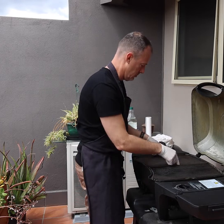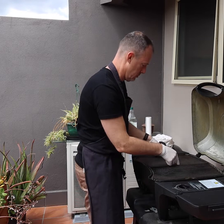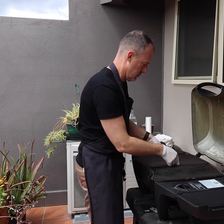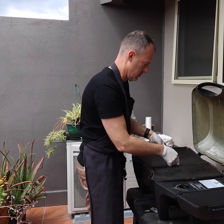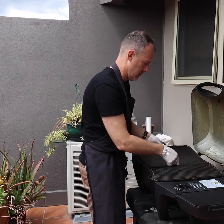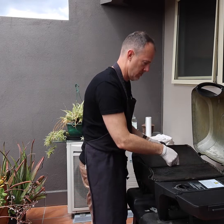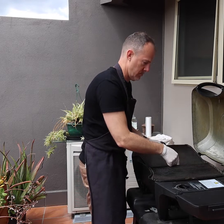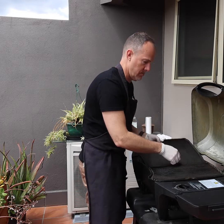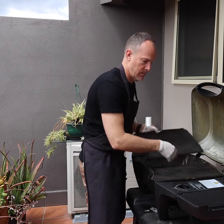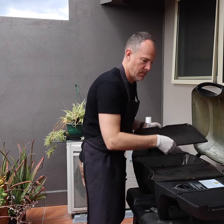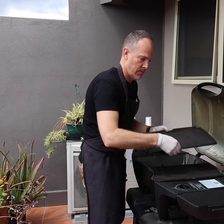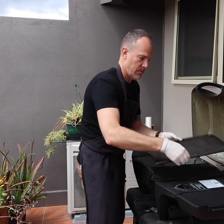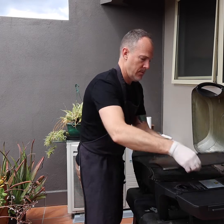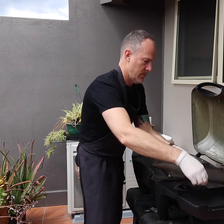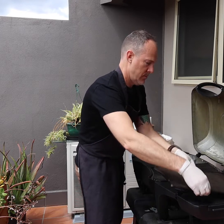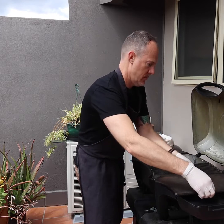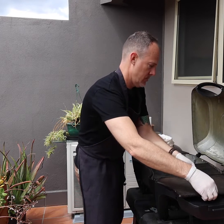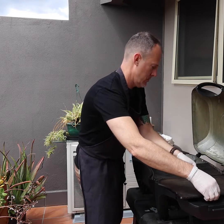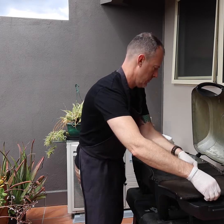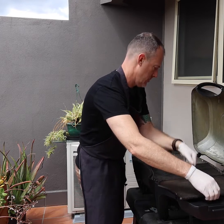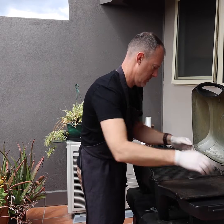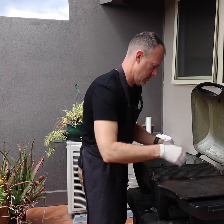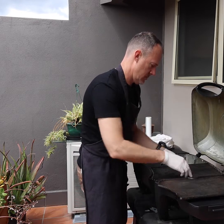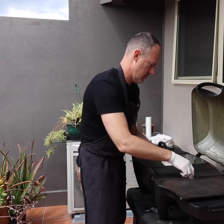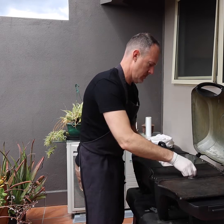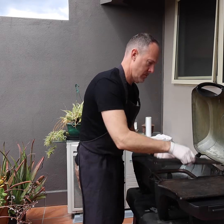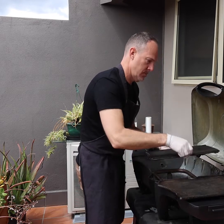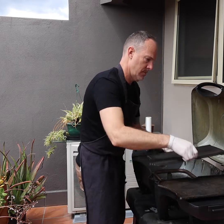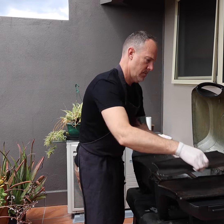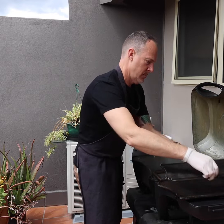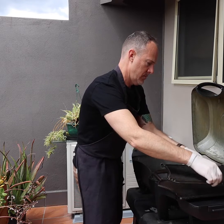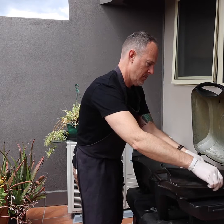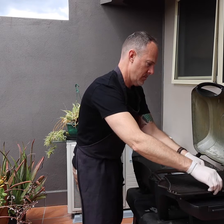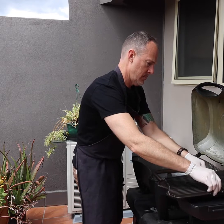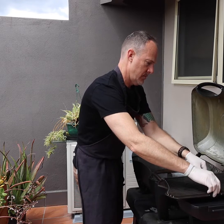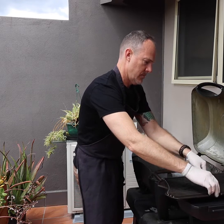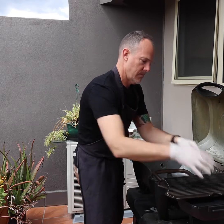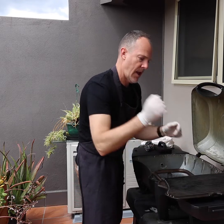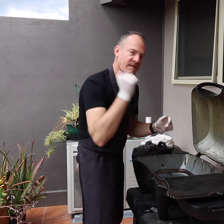lift off the grate and hotplate.